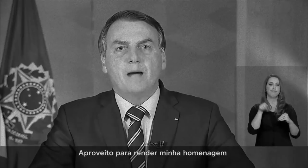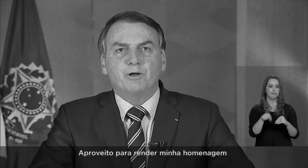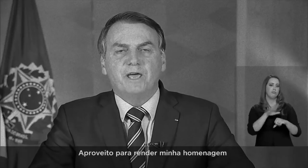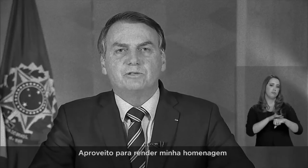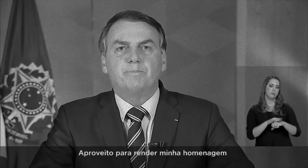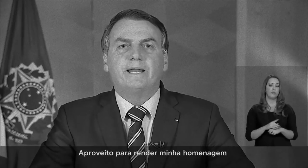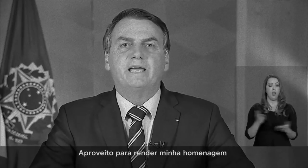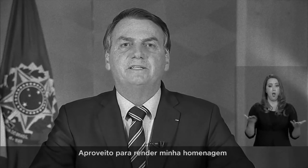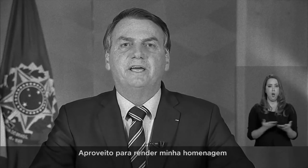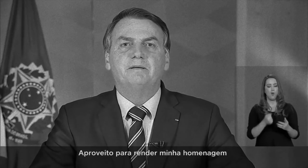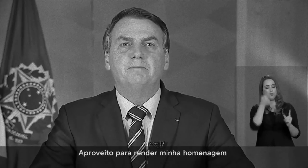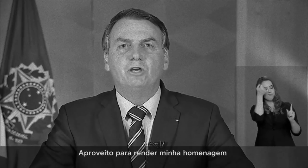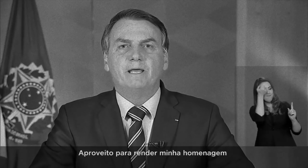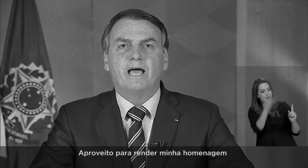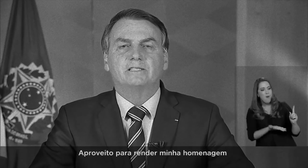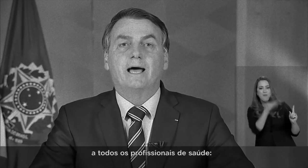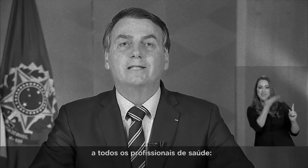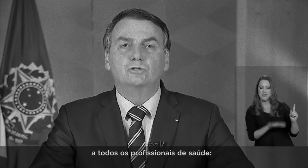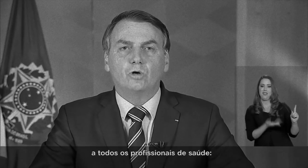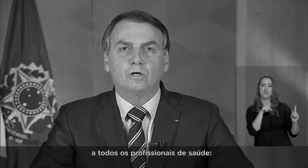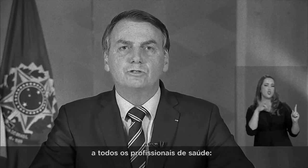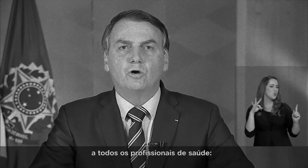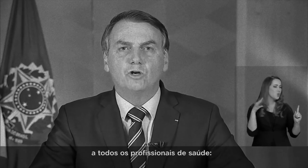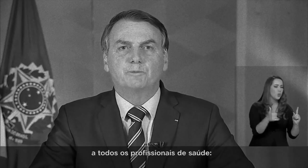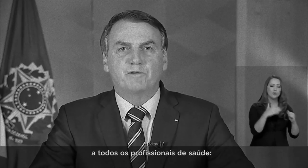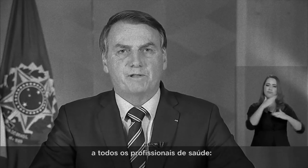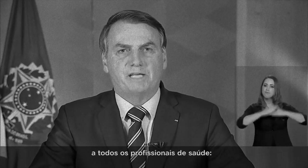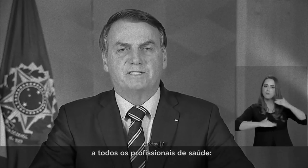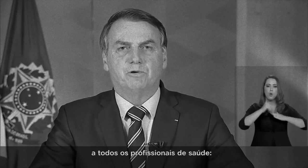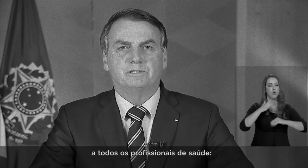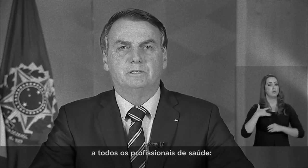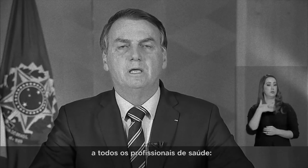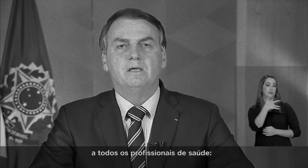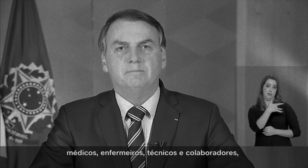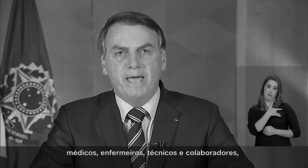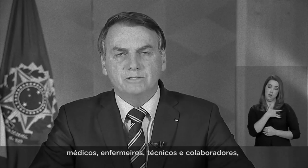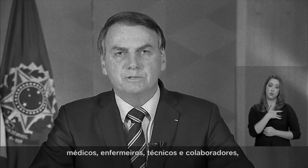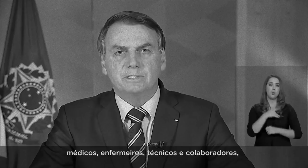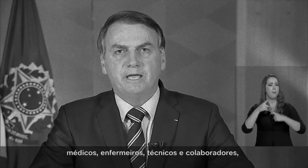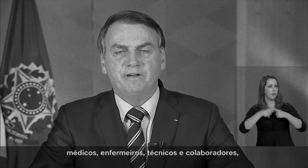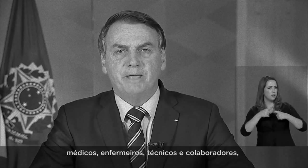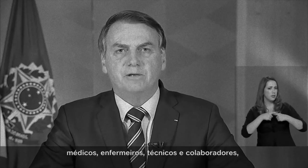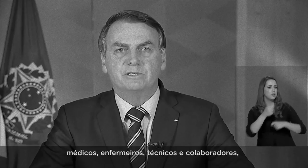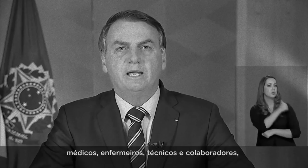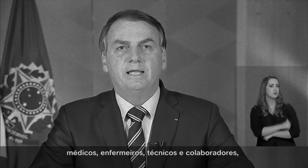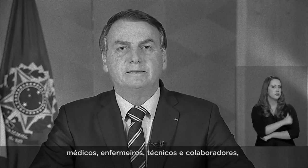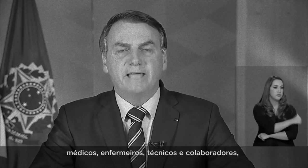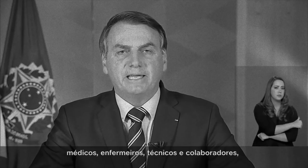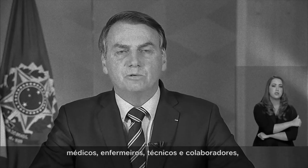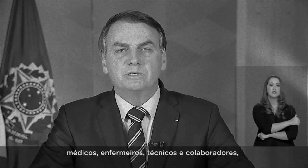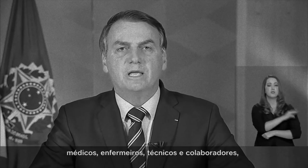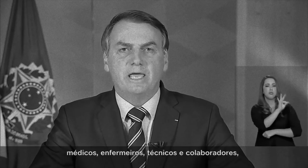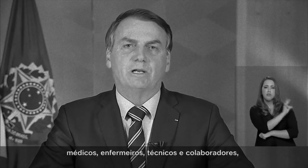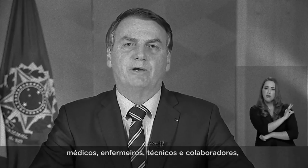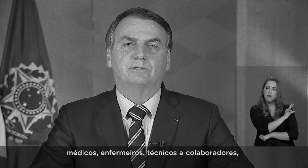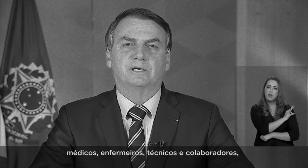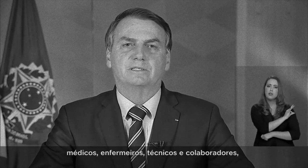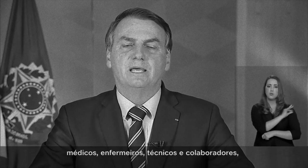I take the opportunity to honor all health professionals doctors, nurses, technicians and staff